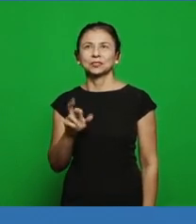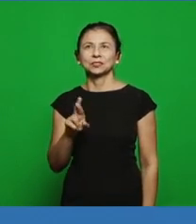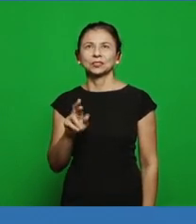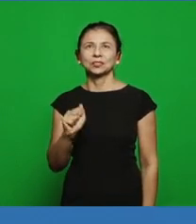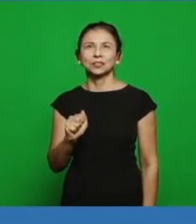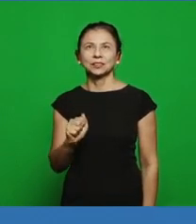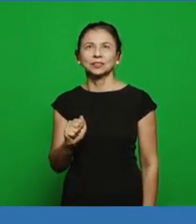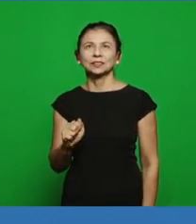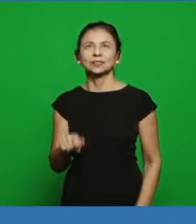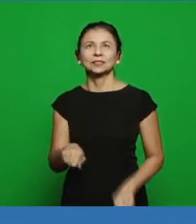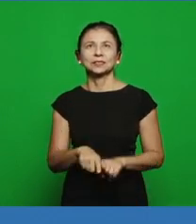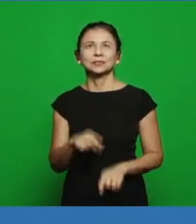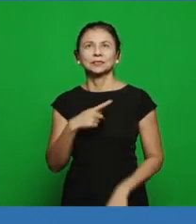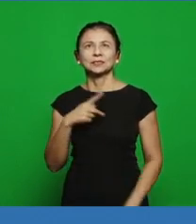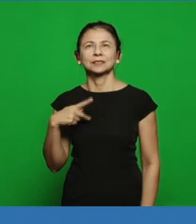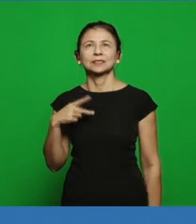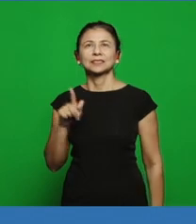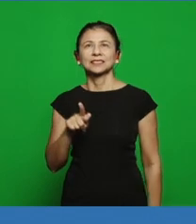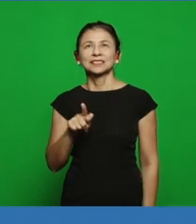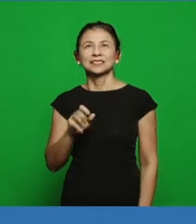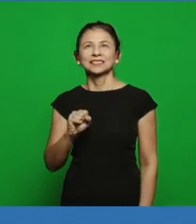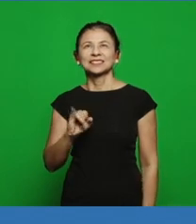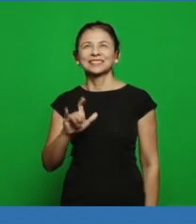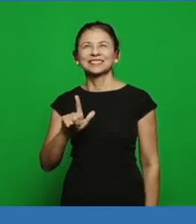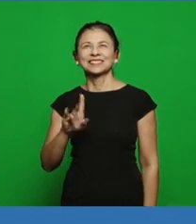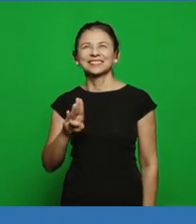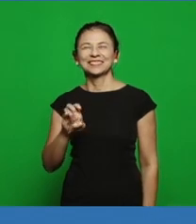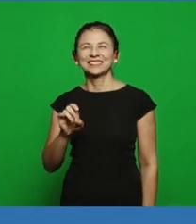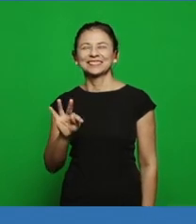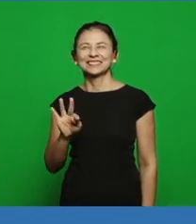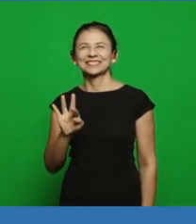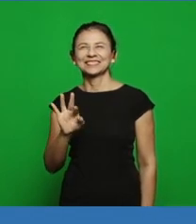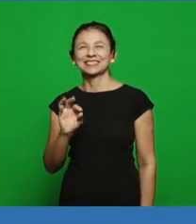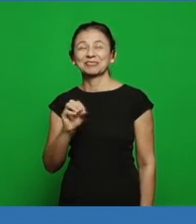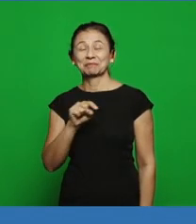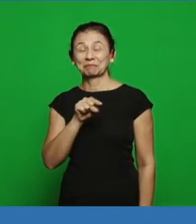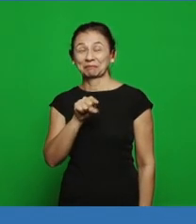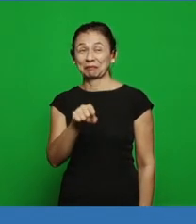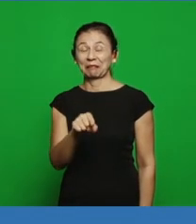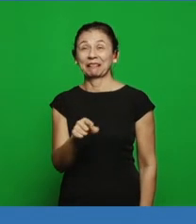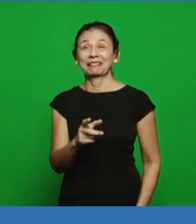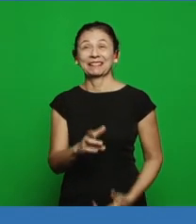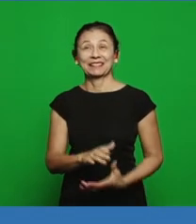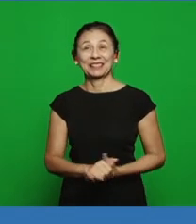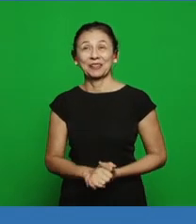see how Pastor Gilberto is important now he’s there in Paris, he’s already speaking French